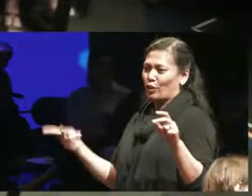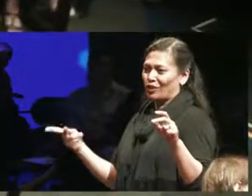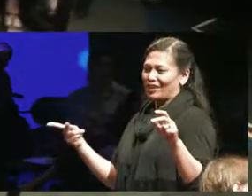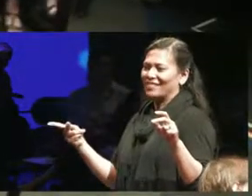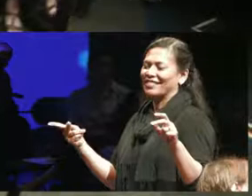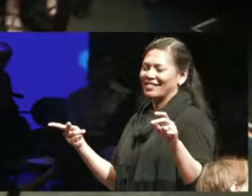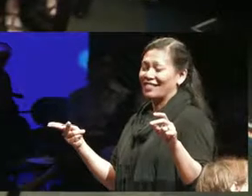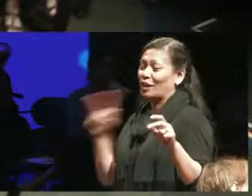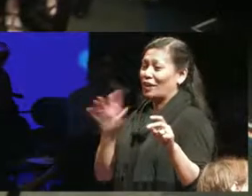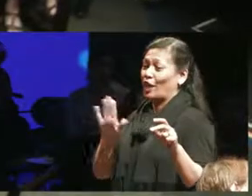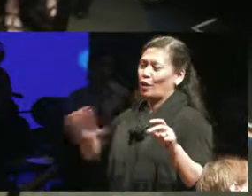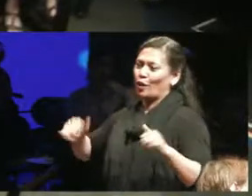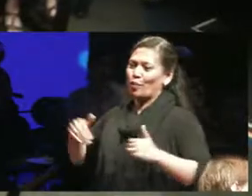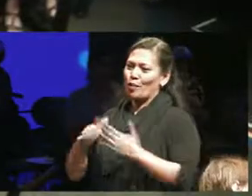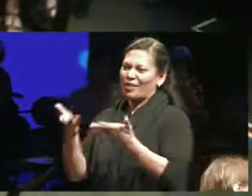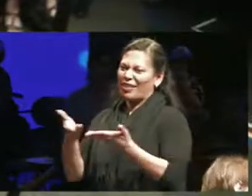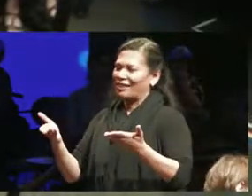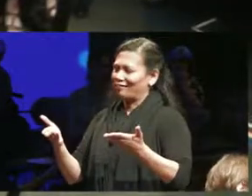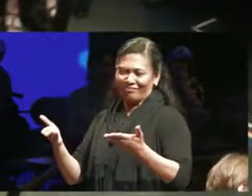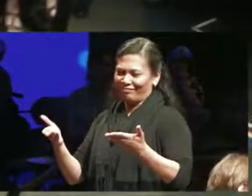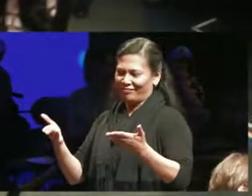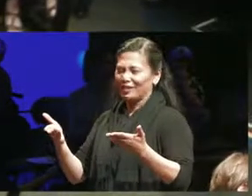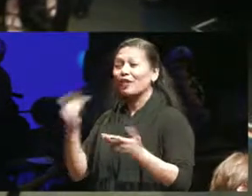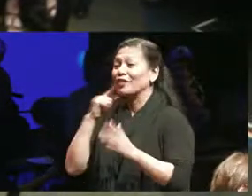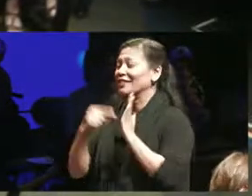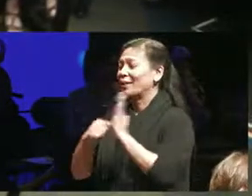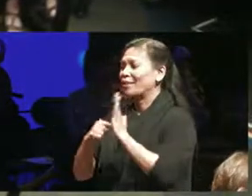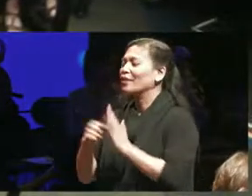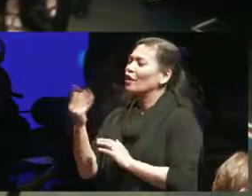approach and for example just a couple of months ago these discussion